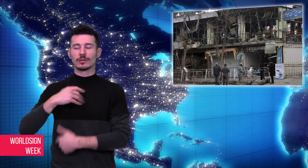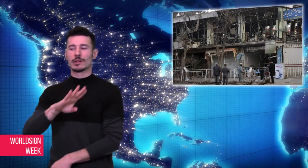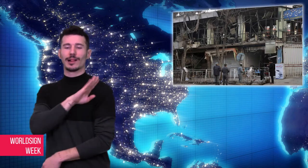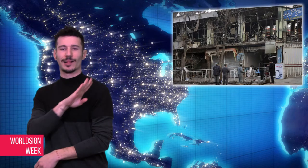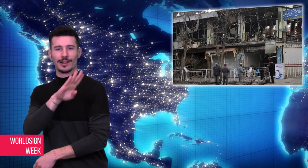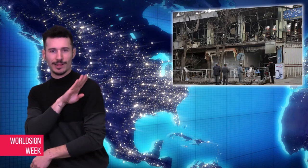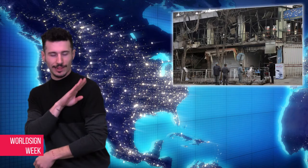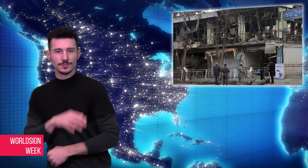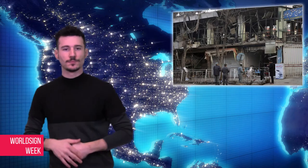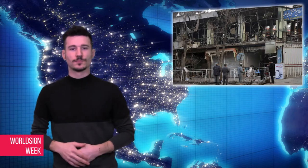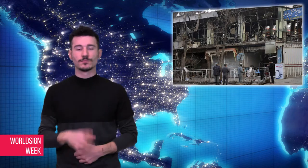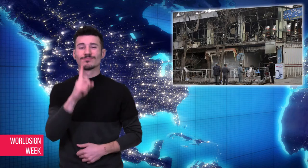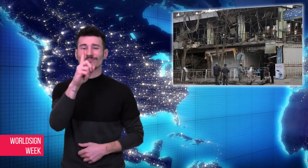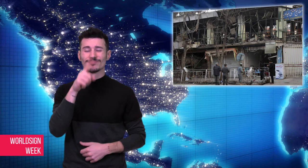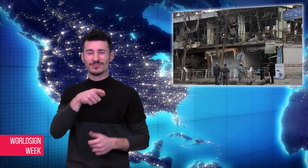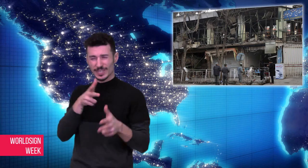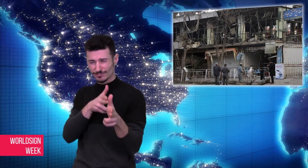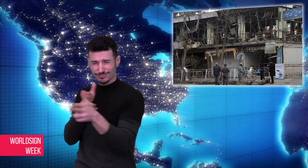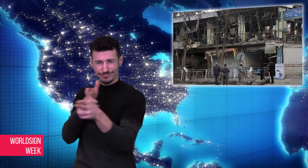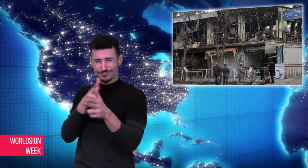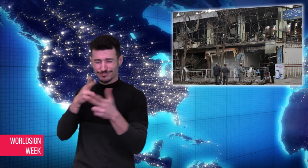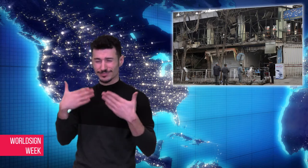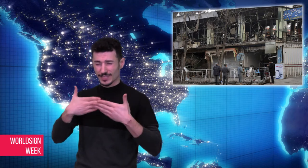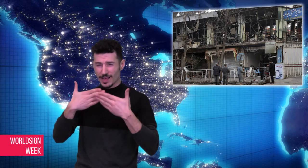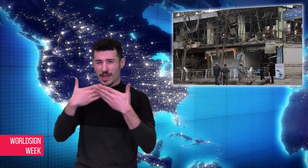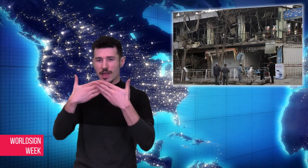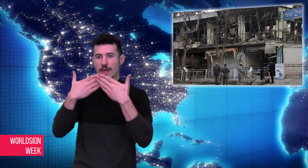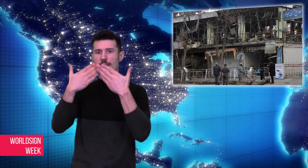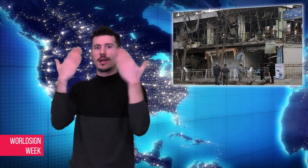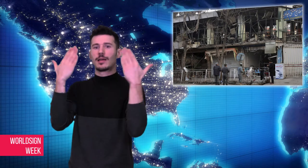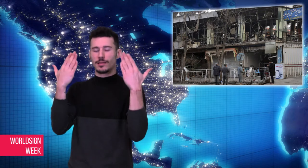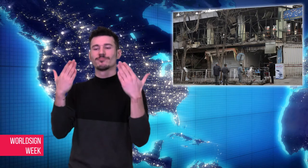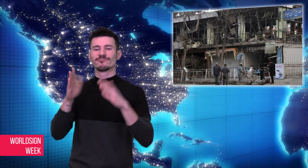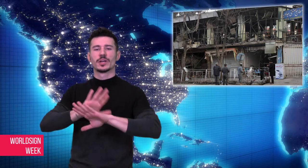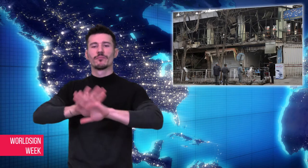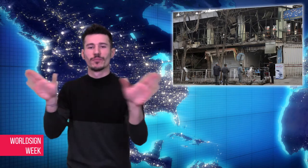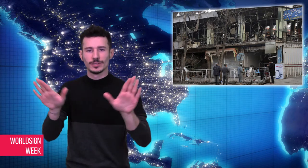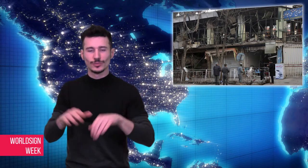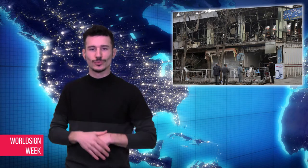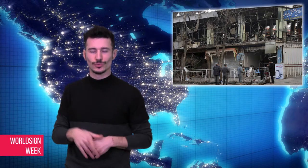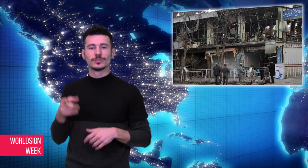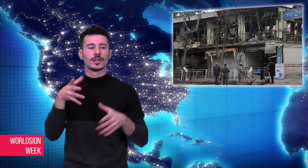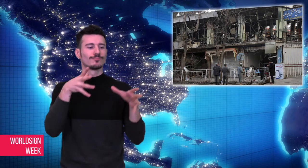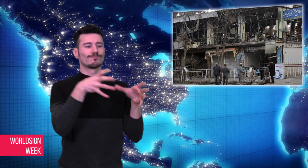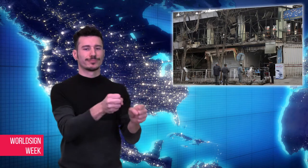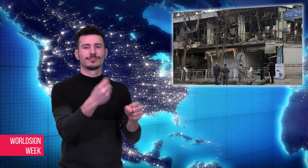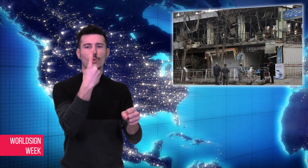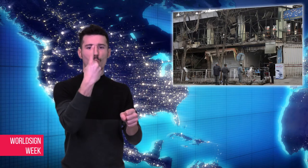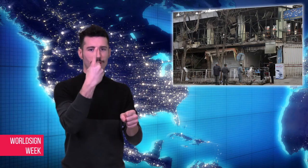hours when five ISIS insurgents fought